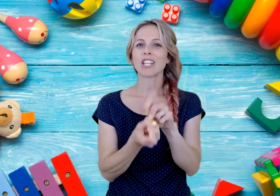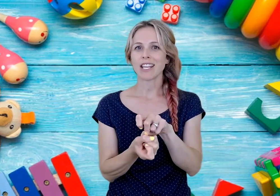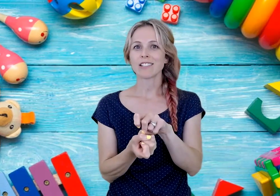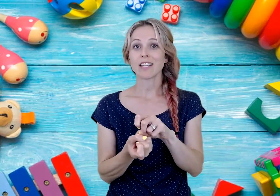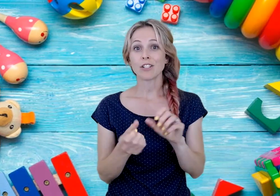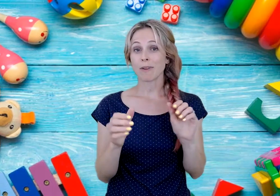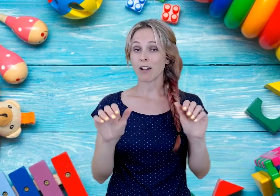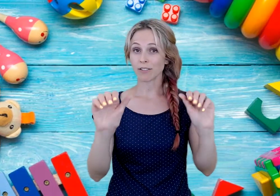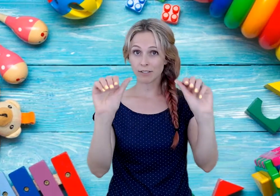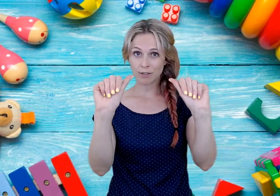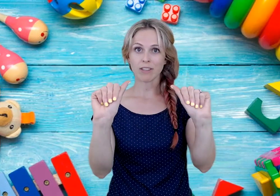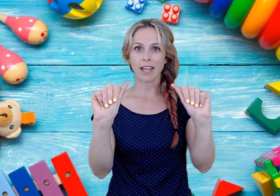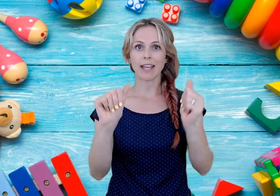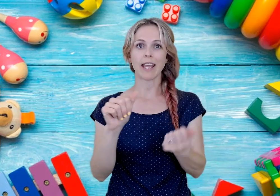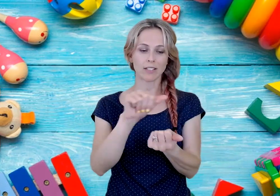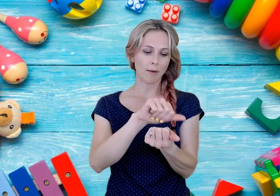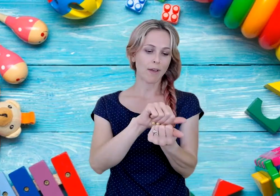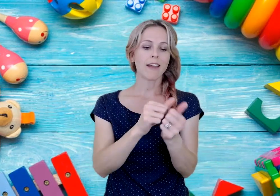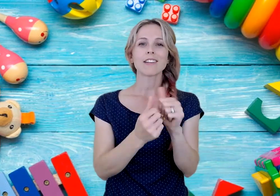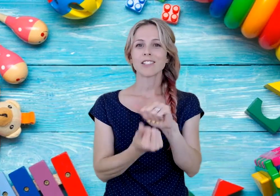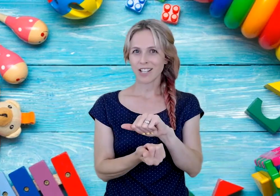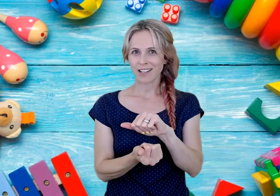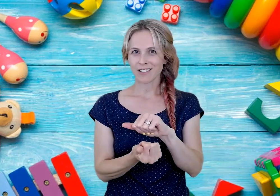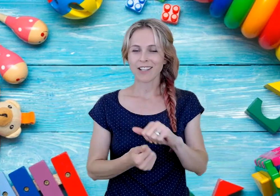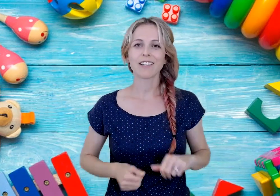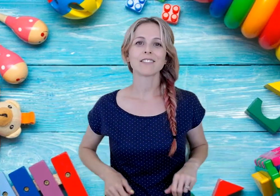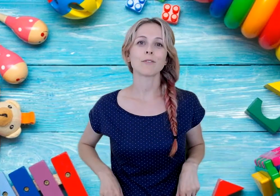CHANGE. And you may also see with the "a" handshape.